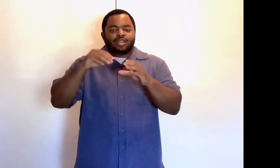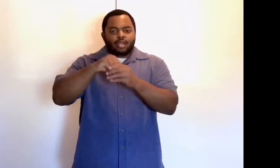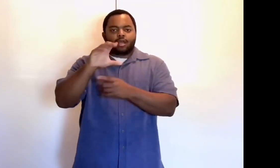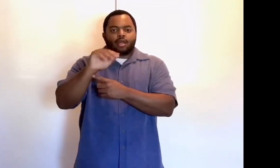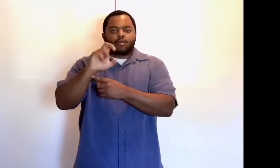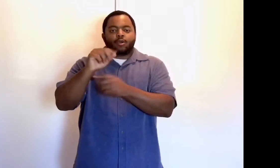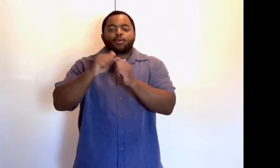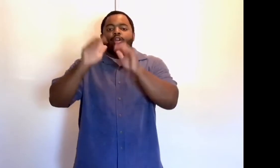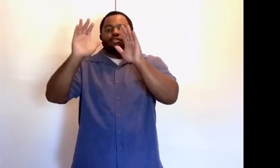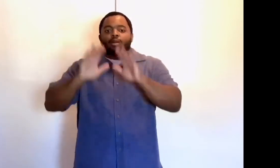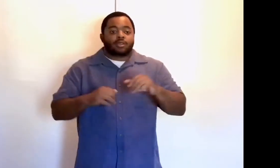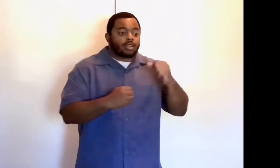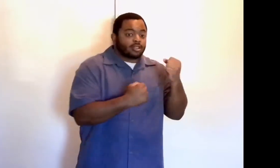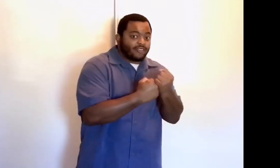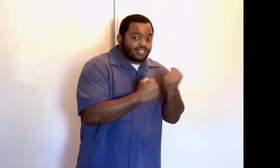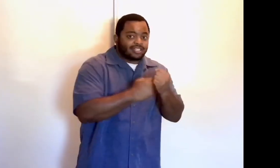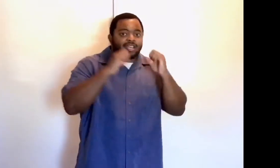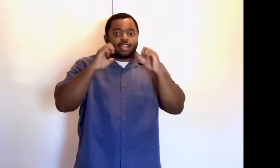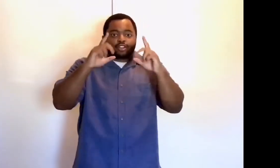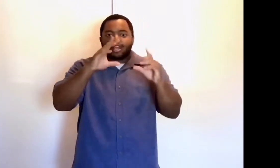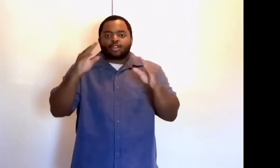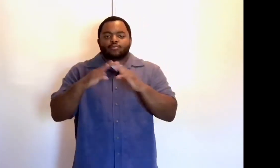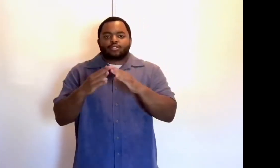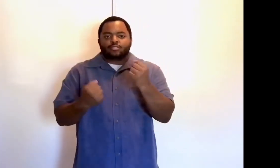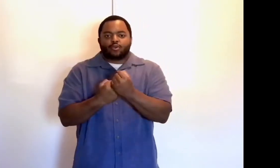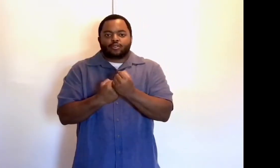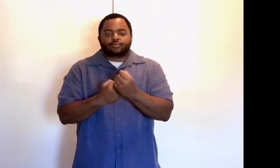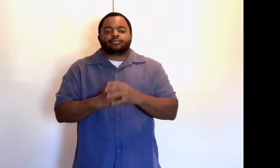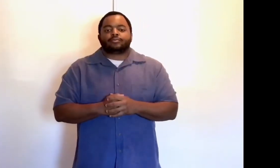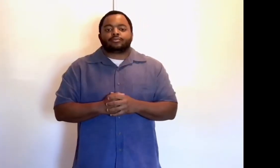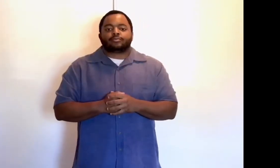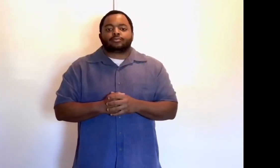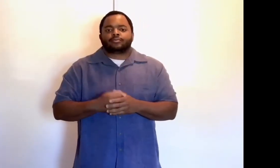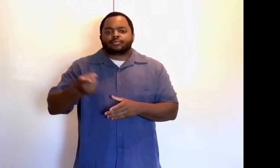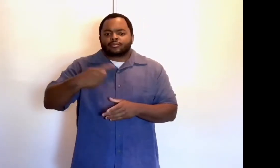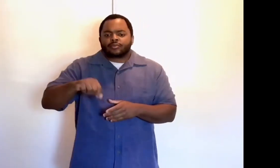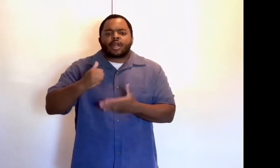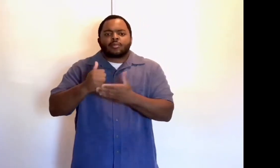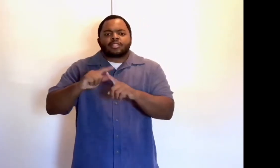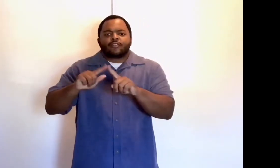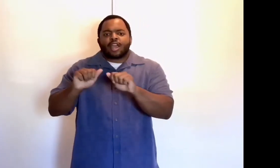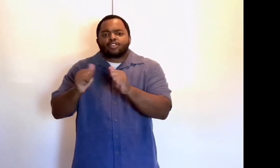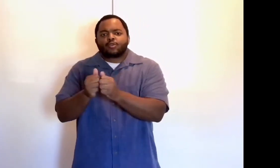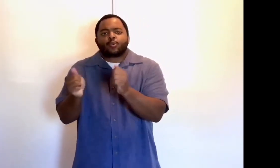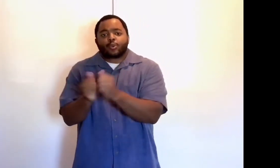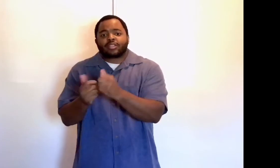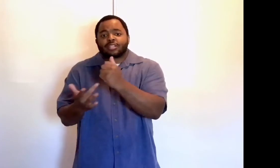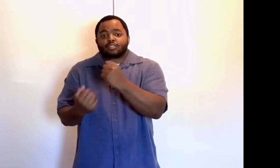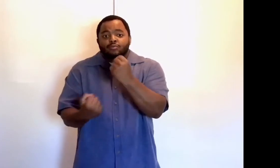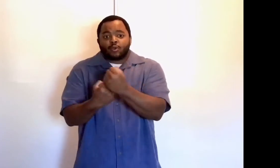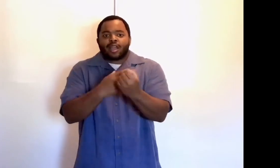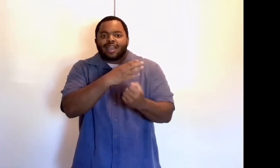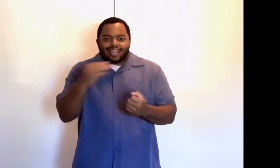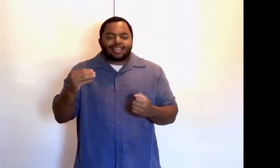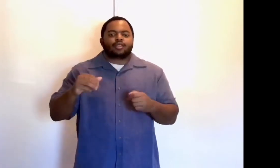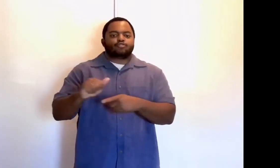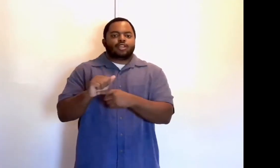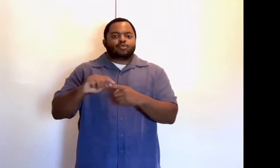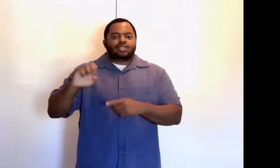community with incredible advocacy, education and community support. They have assisted countless agencies with technical support and training